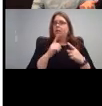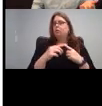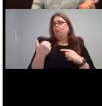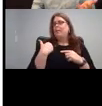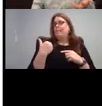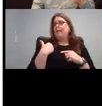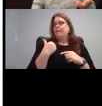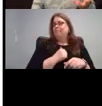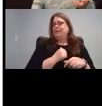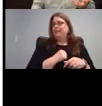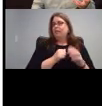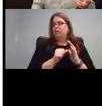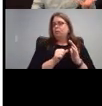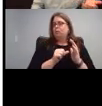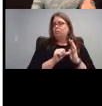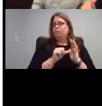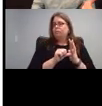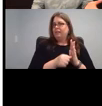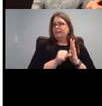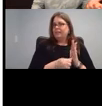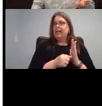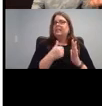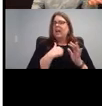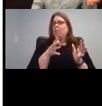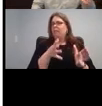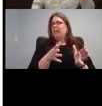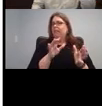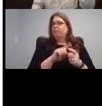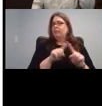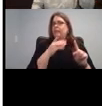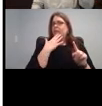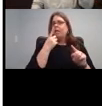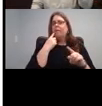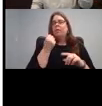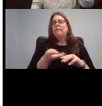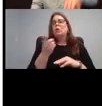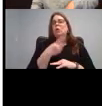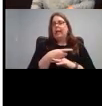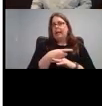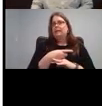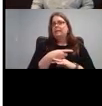of days, if you all want to go back in and find the ones that I've highlighted in there. And then I'm going to pick up the